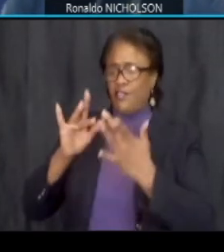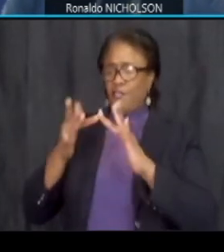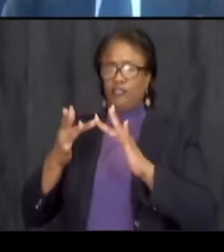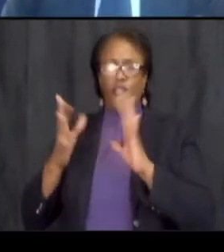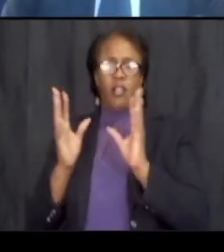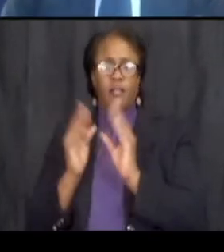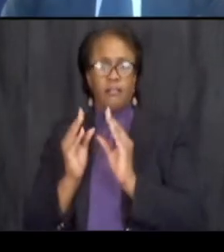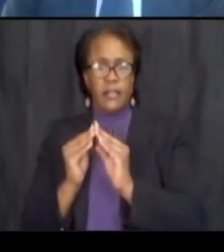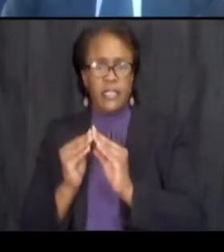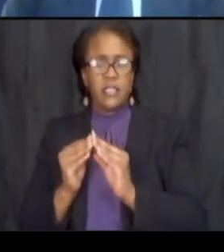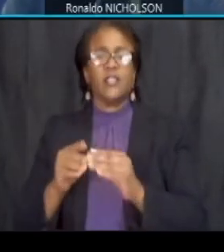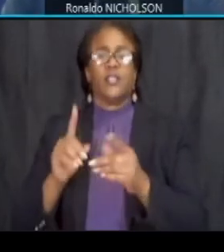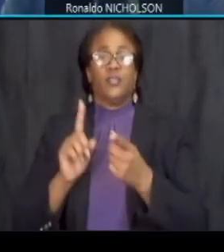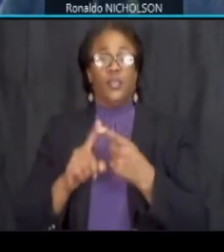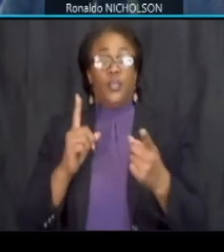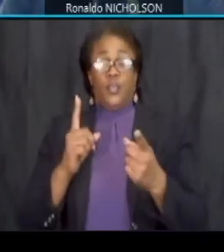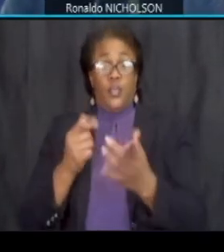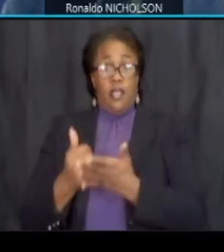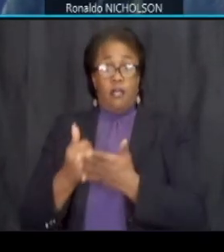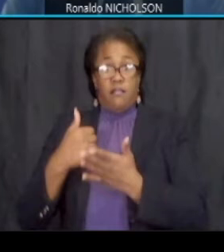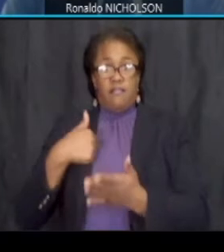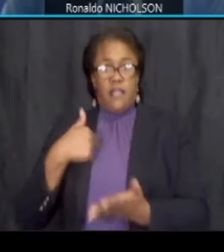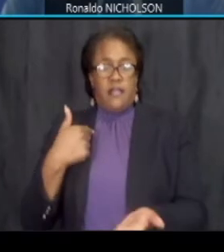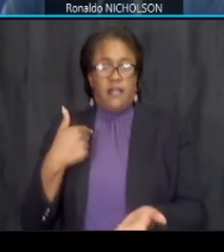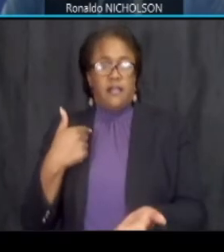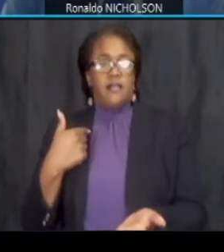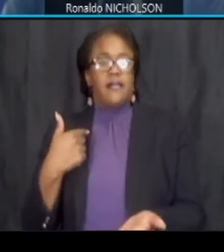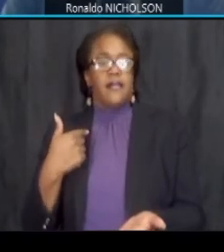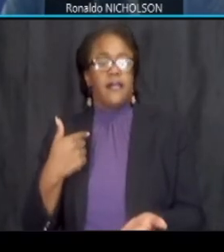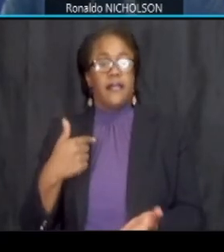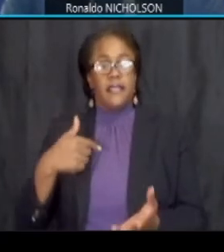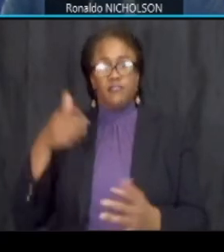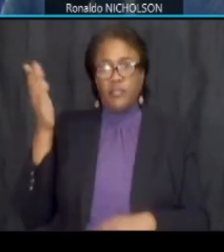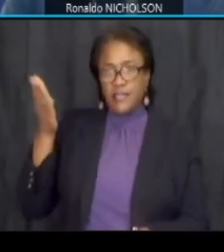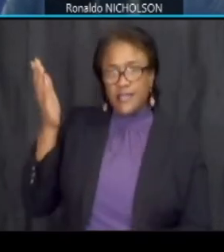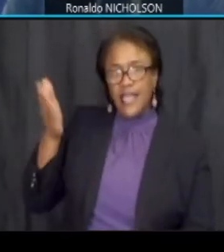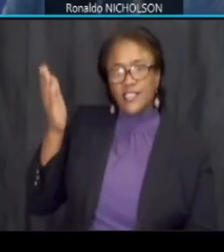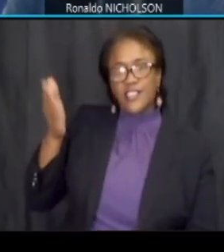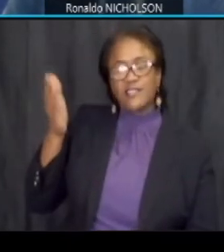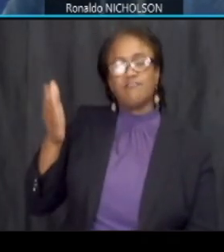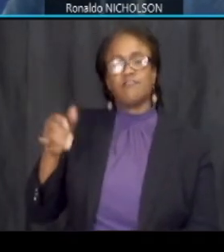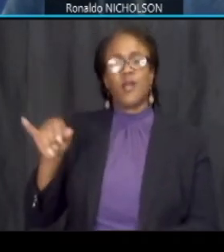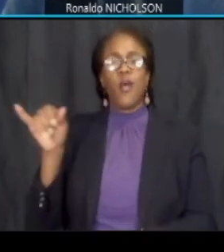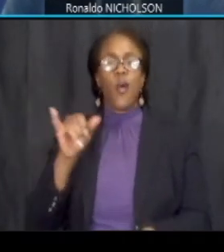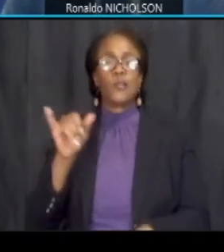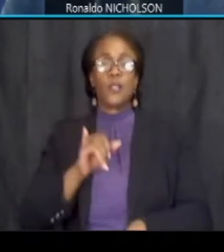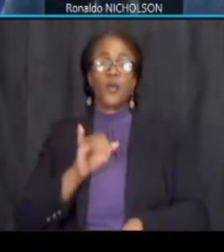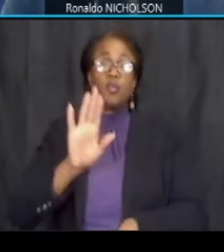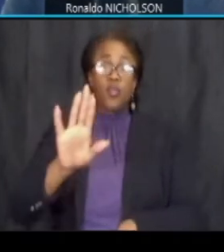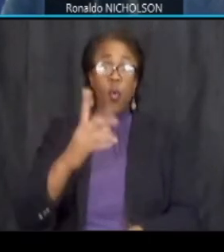to assist me in the presentation as well as answering any questions afterwards